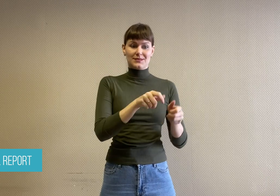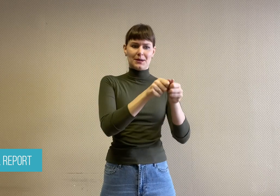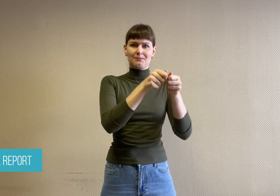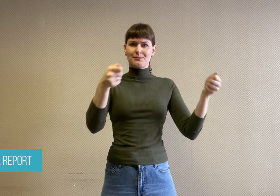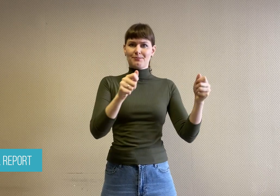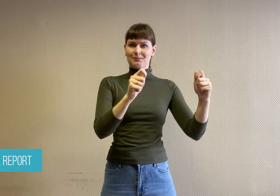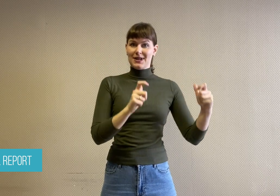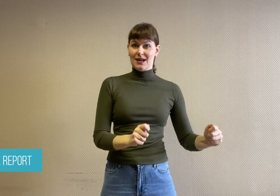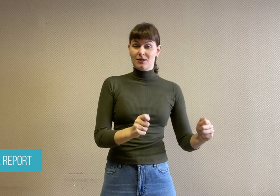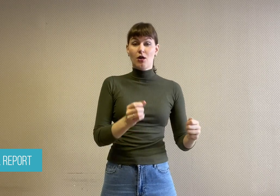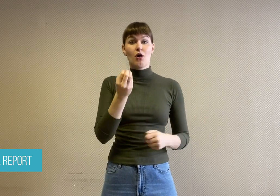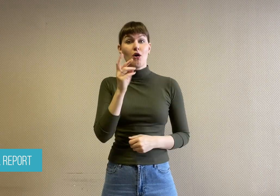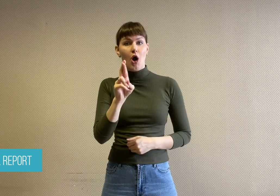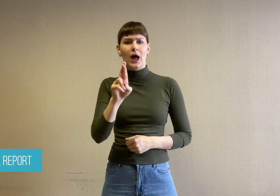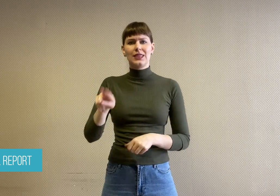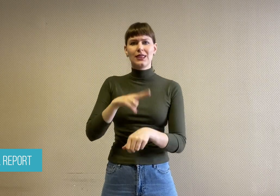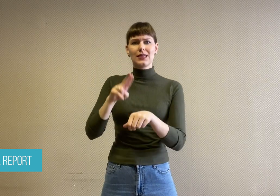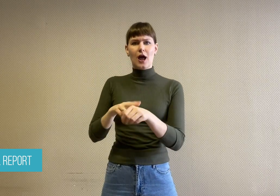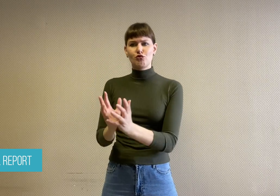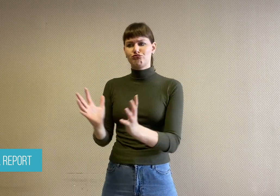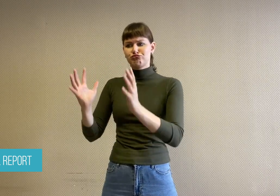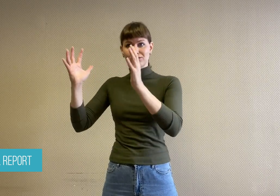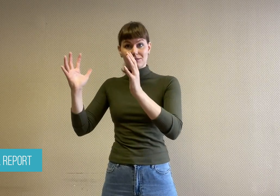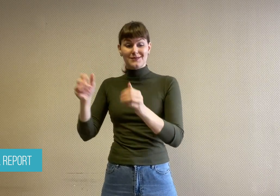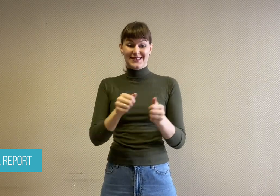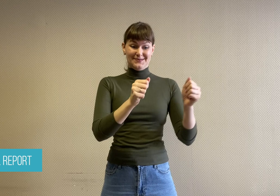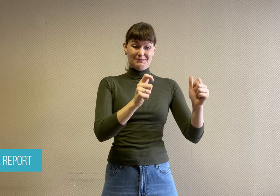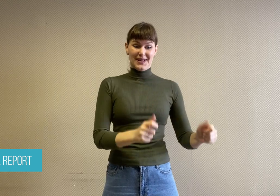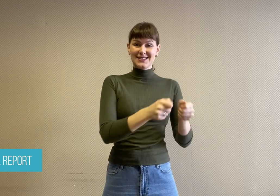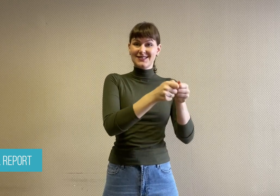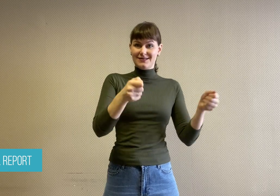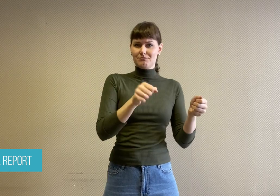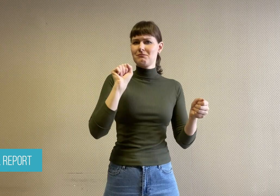Lettuce in a bag is pre-packaged which allows us to prepare